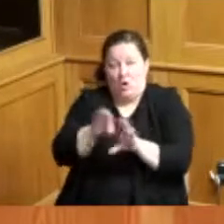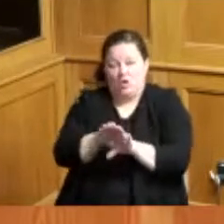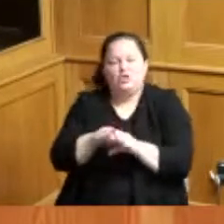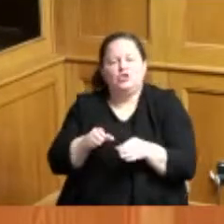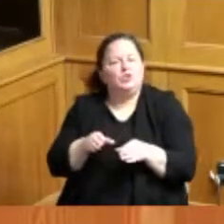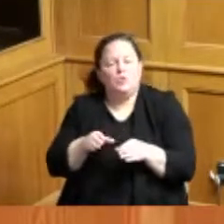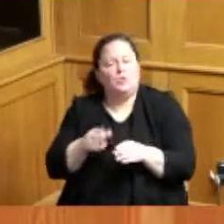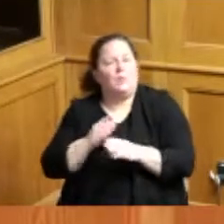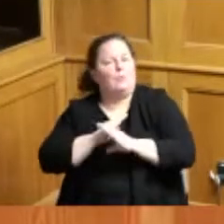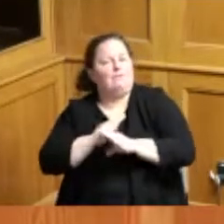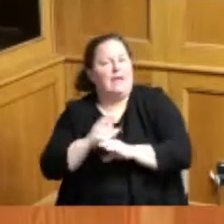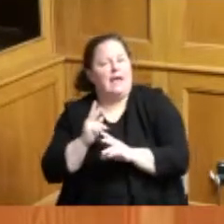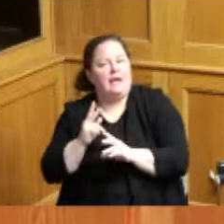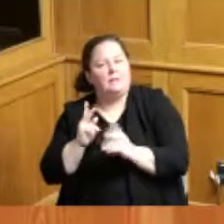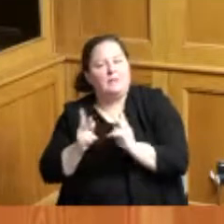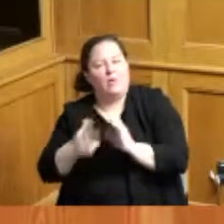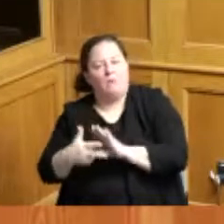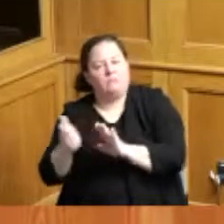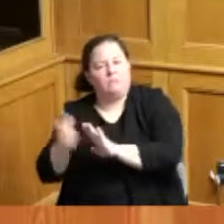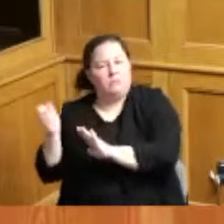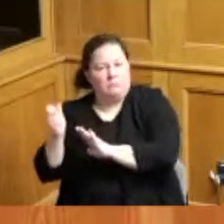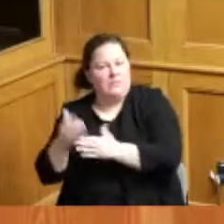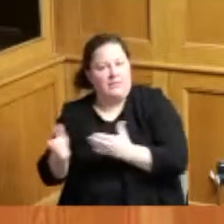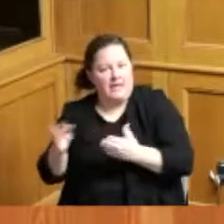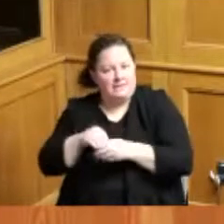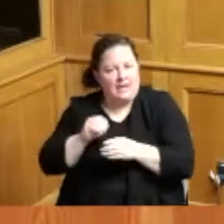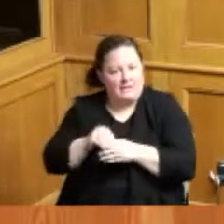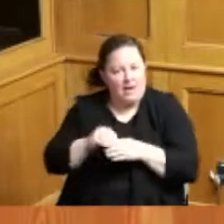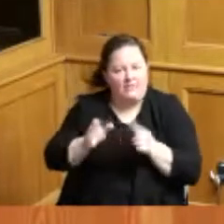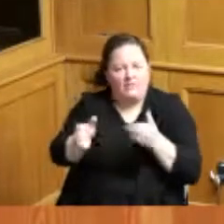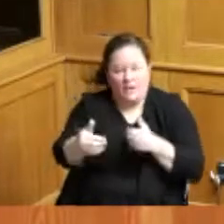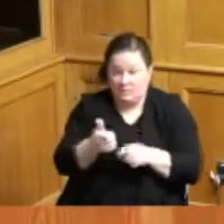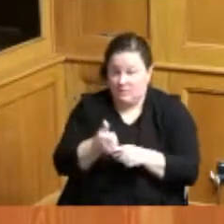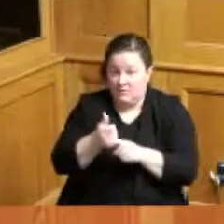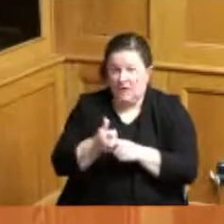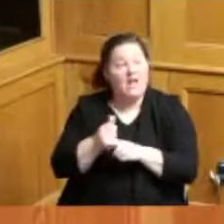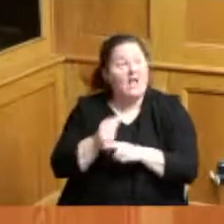allowed mailboxes to be set up everywhere in the united states I'm going to do one more